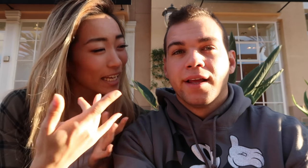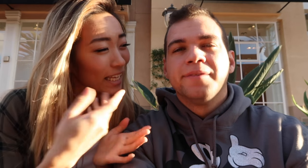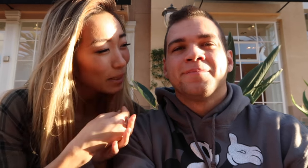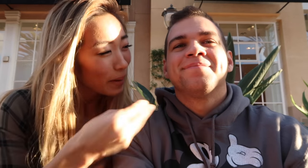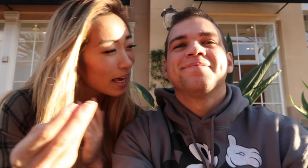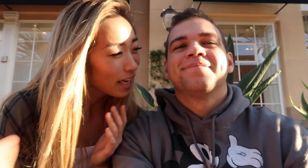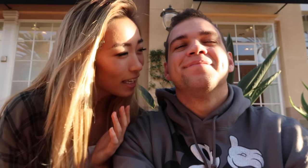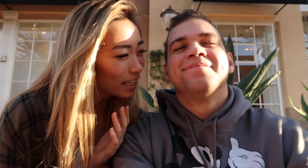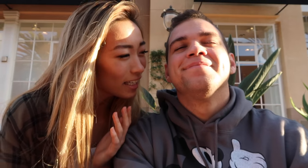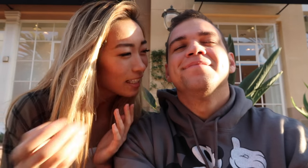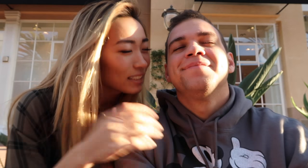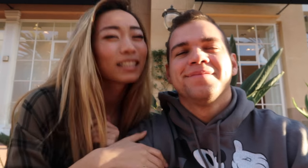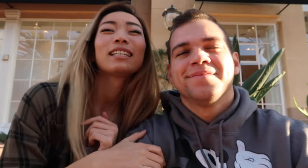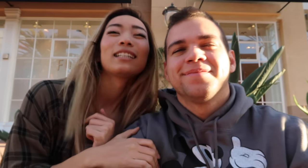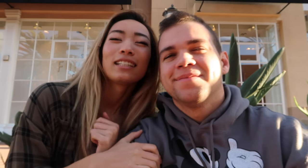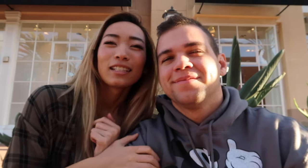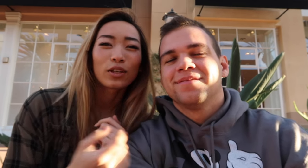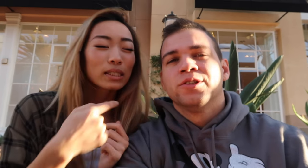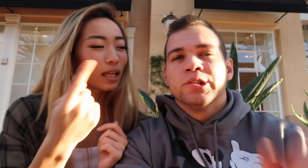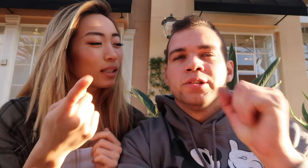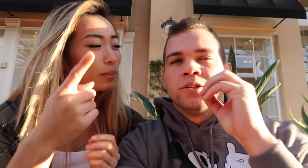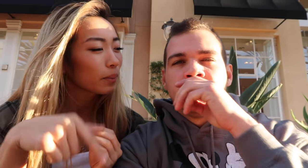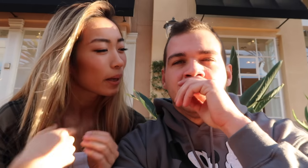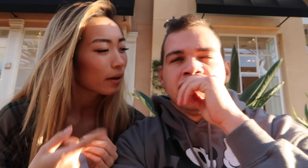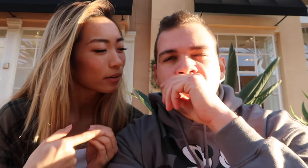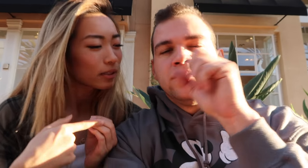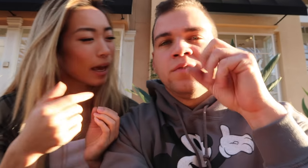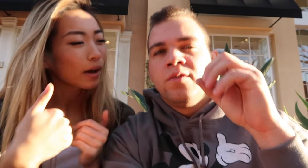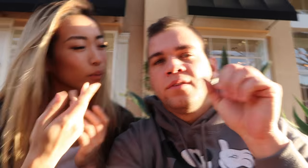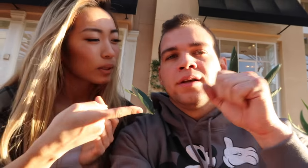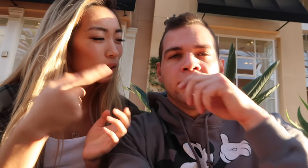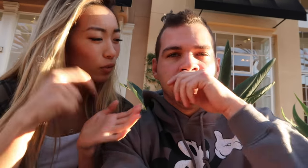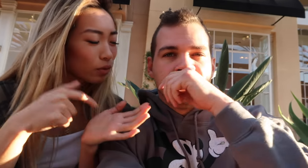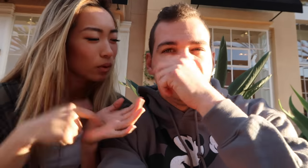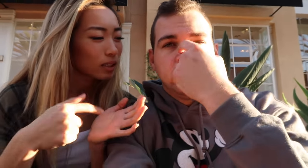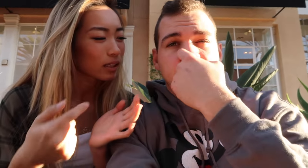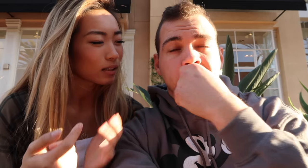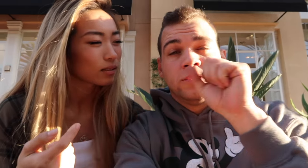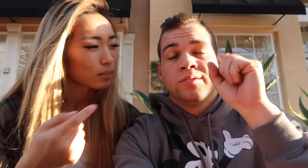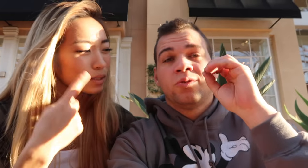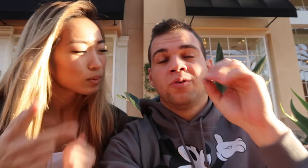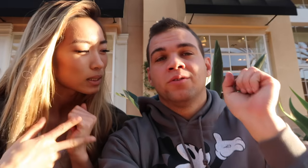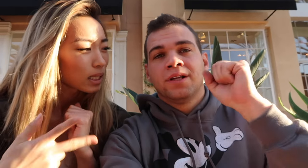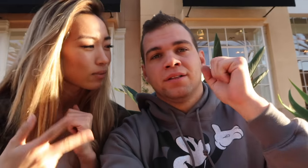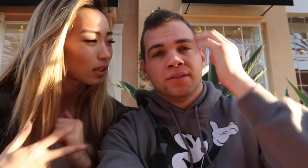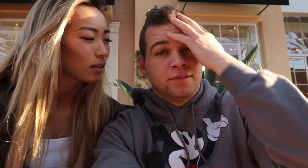Are you excited to buy it?! So I was telling them about how we could afford it, because we've been saving